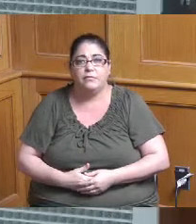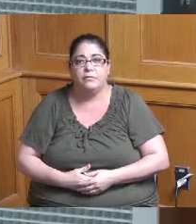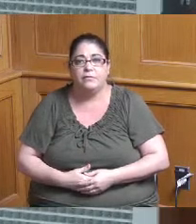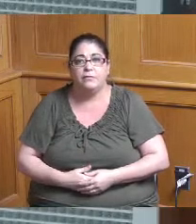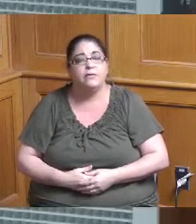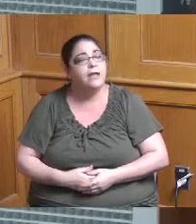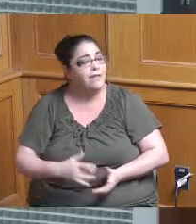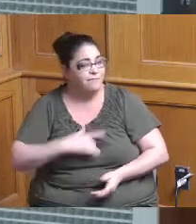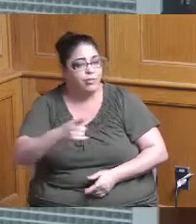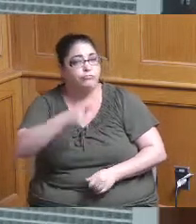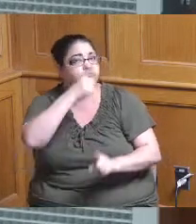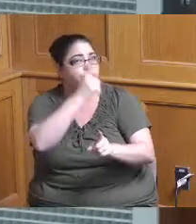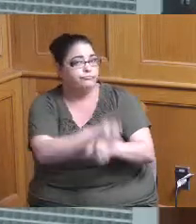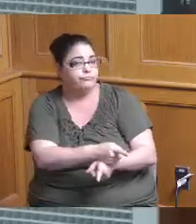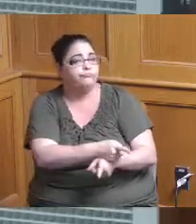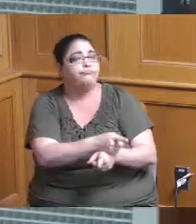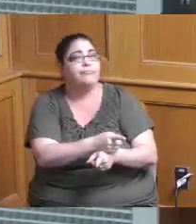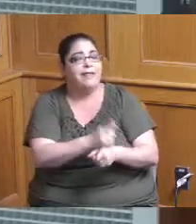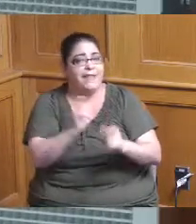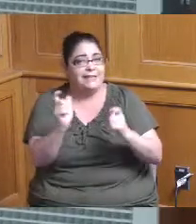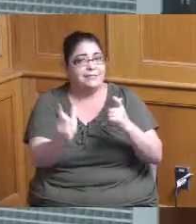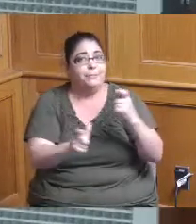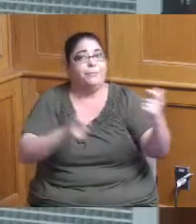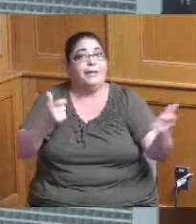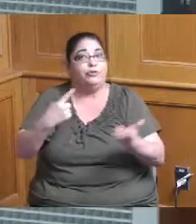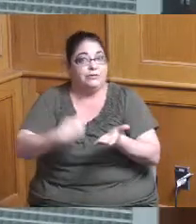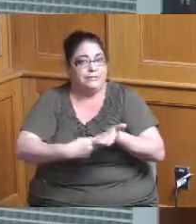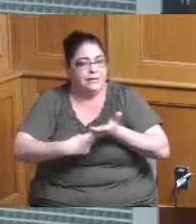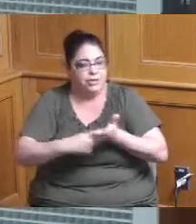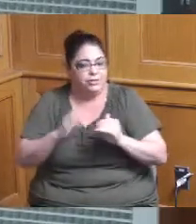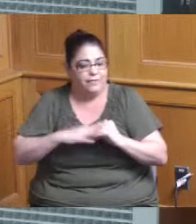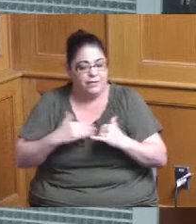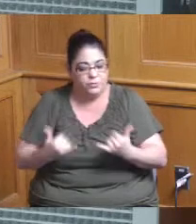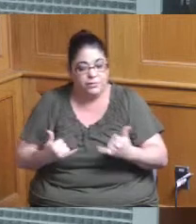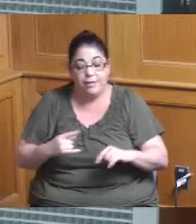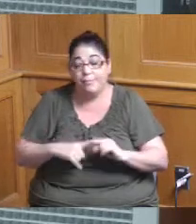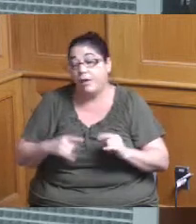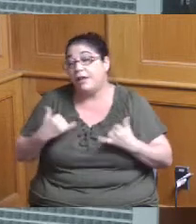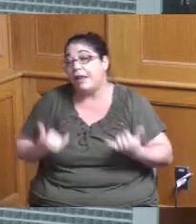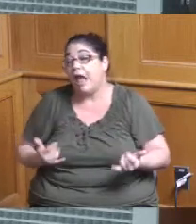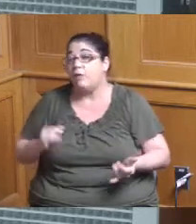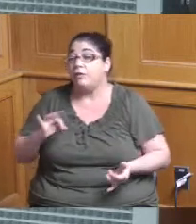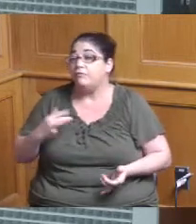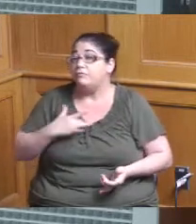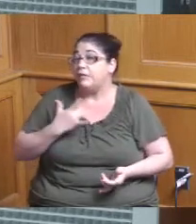spot on that is a larger conversation but just initially I would and that I alluded to before